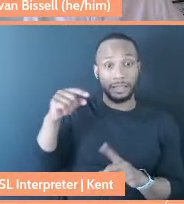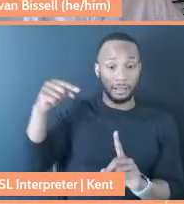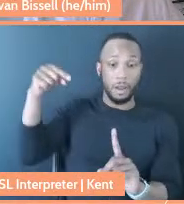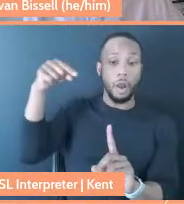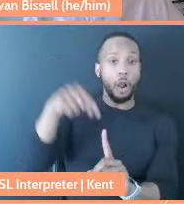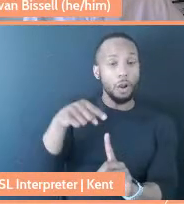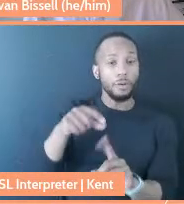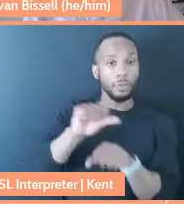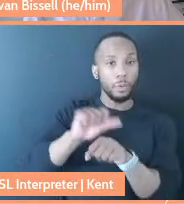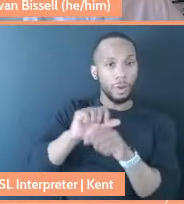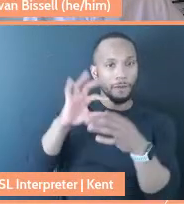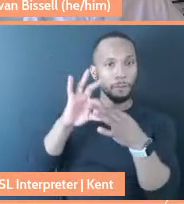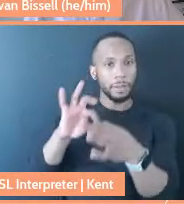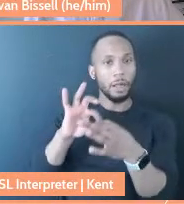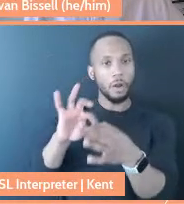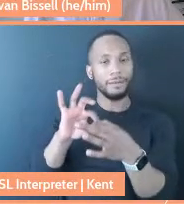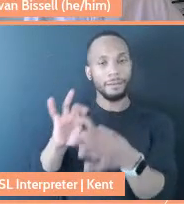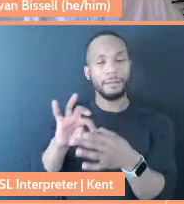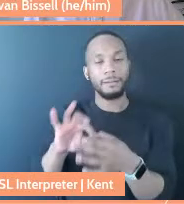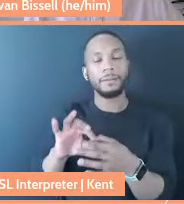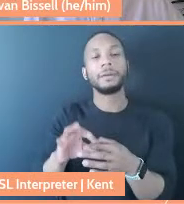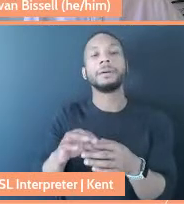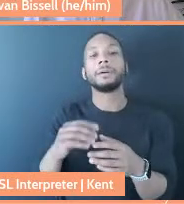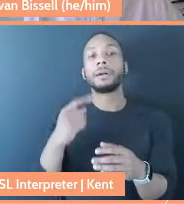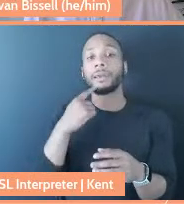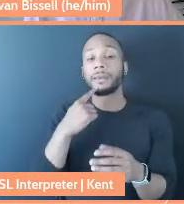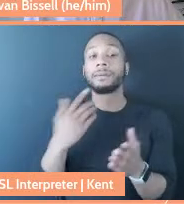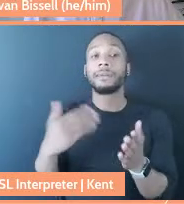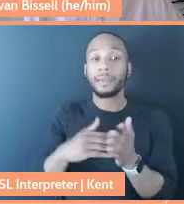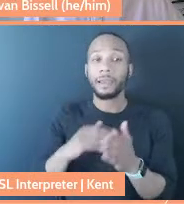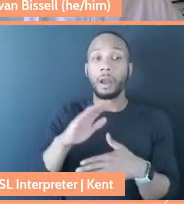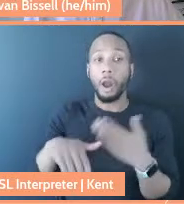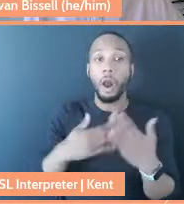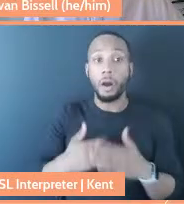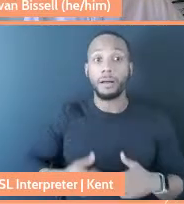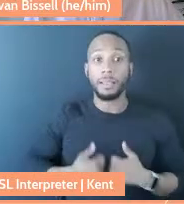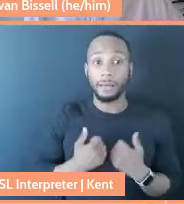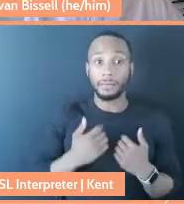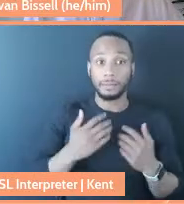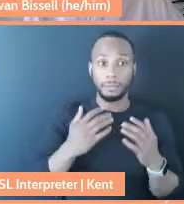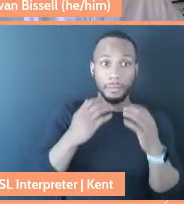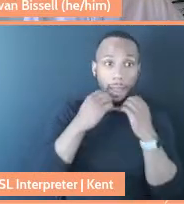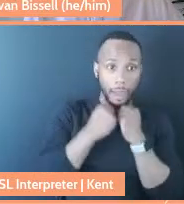to say that, again, all lives matter, with the circle of human concern, but all lives matter